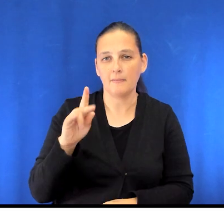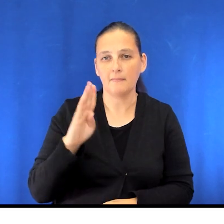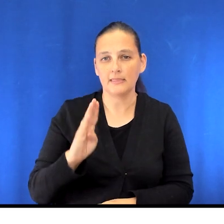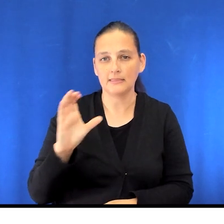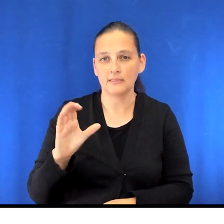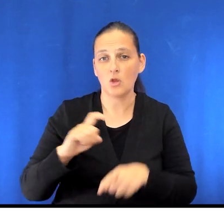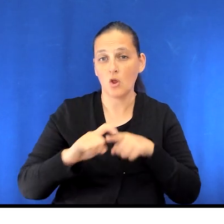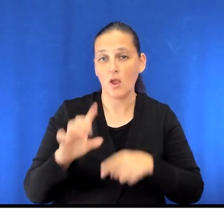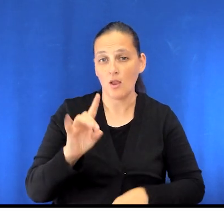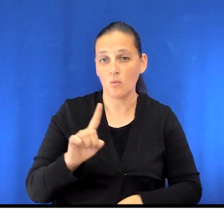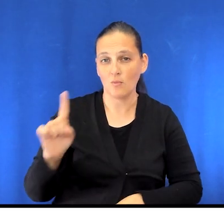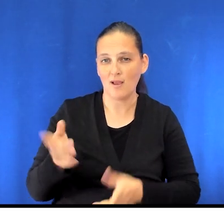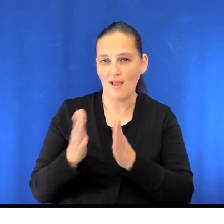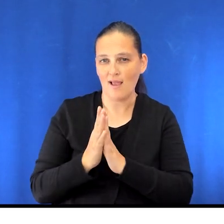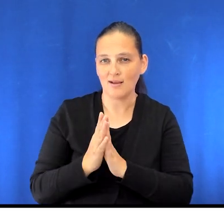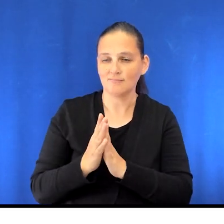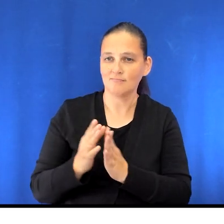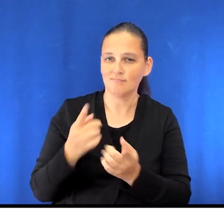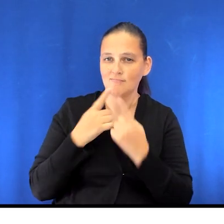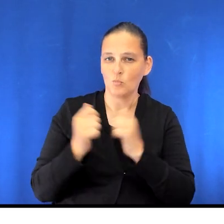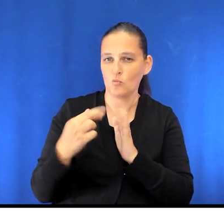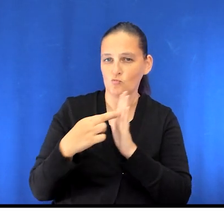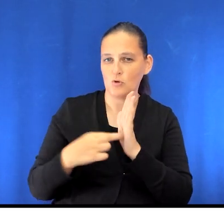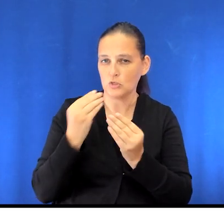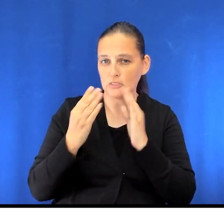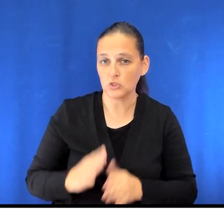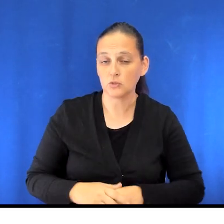and asking to speak to a registered dietitian. The HealthLink BC dietitians